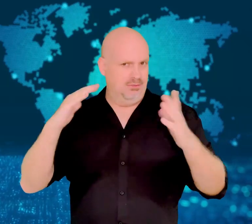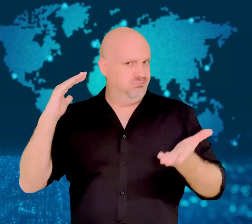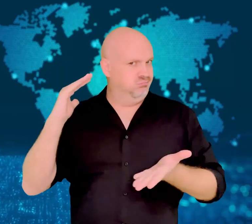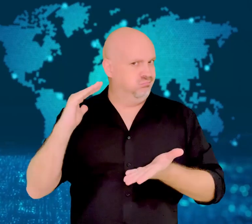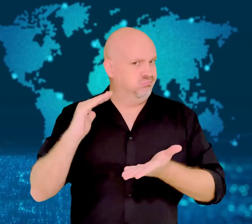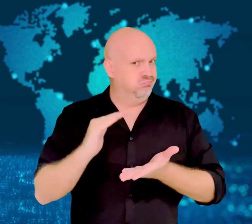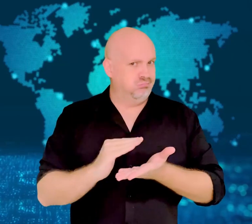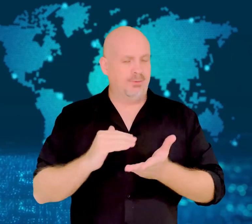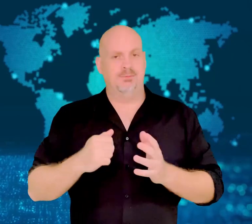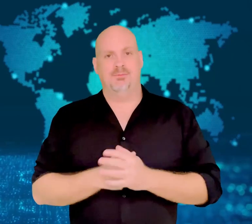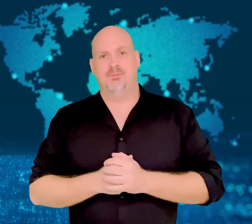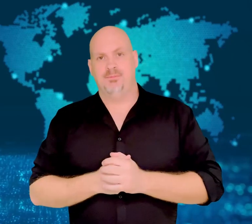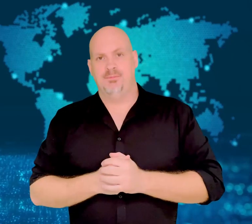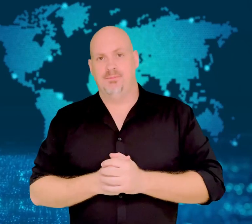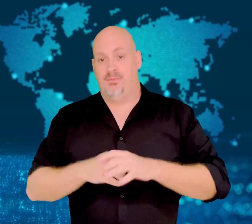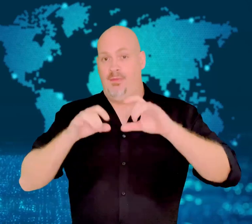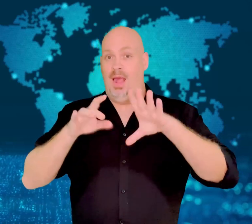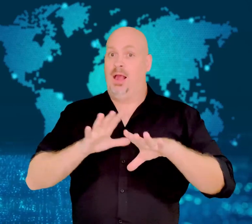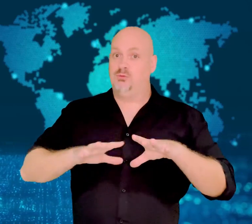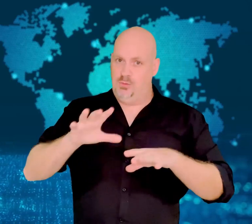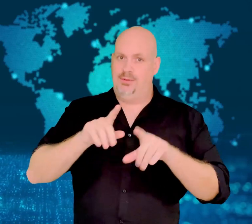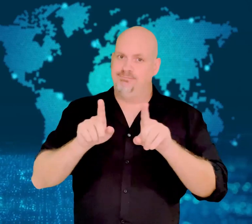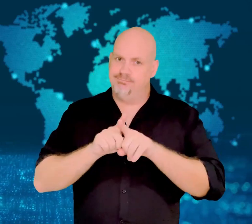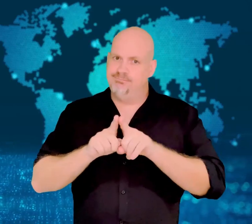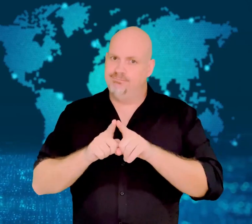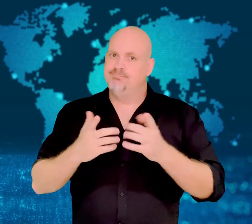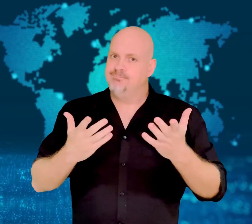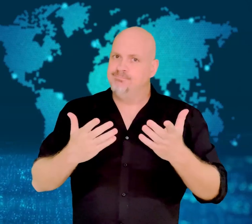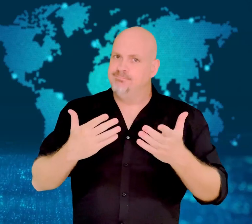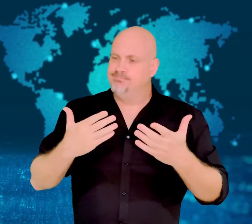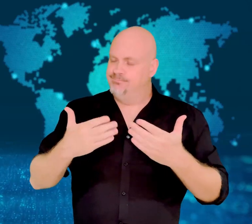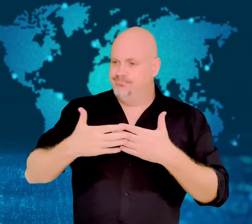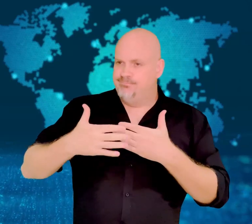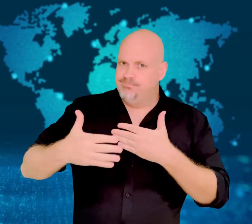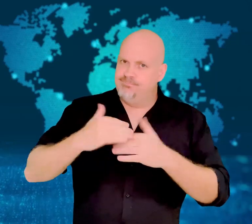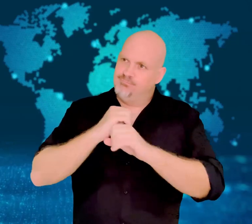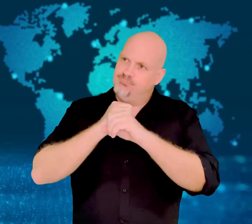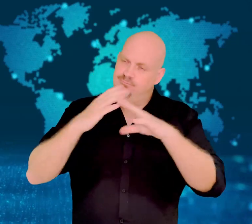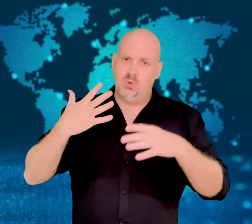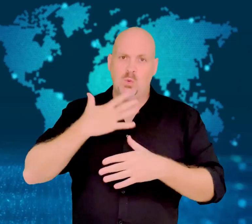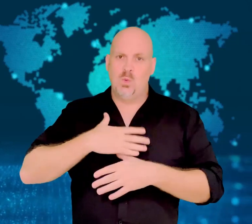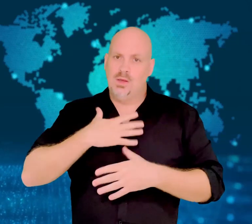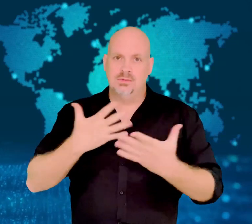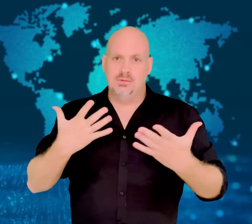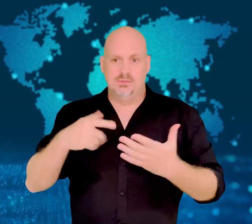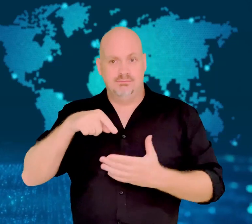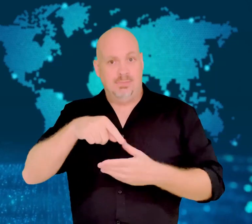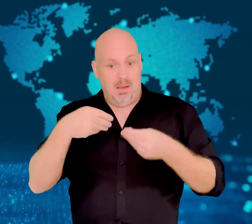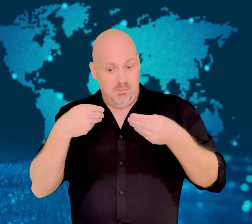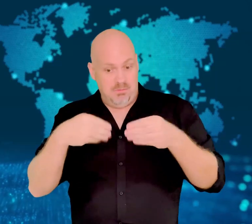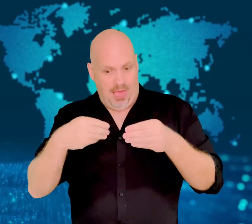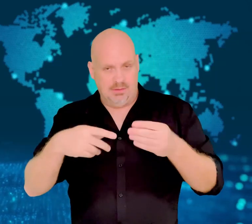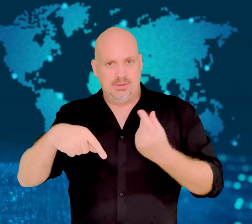The country is also planning to target the rate at which they recycle plastics.